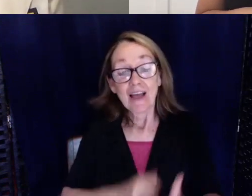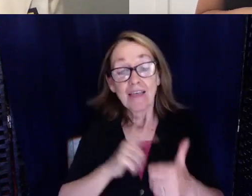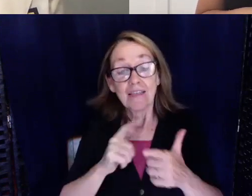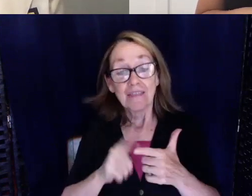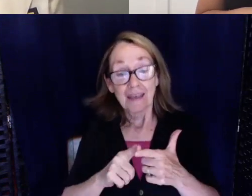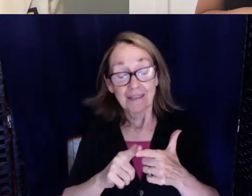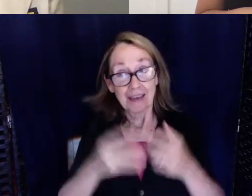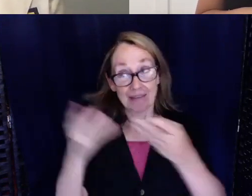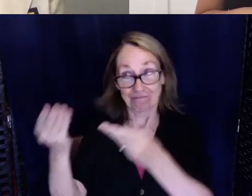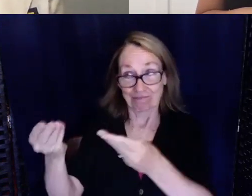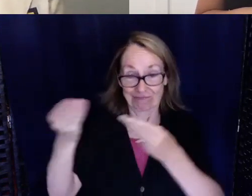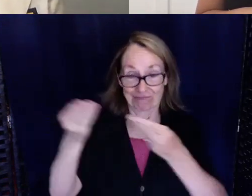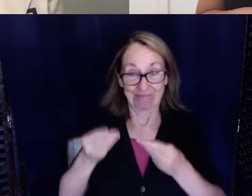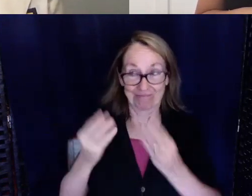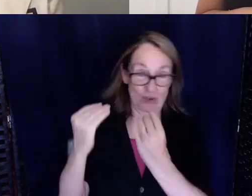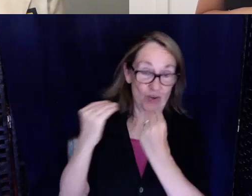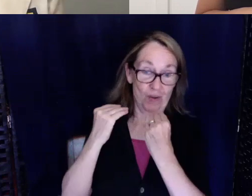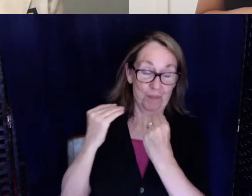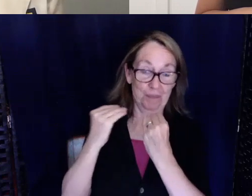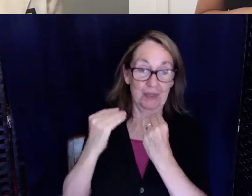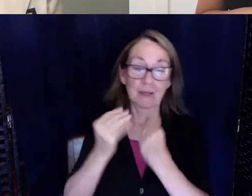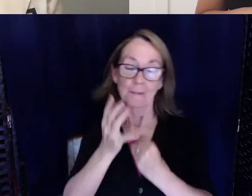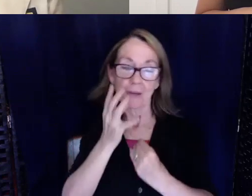So it was always my mom and my dad telling me